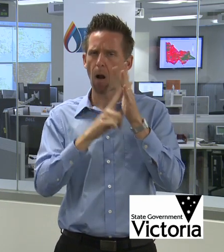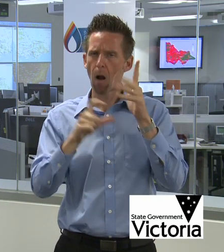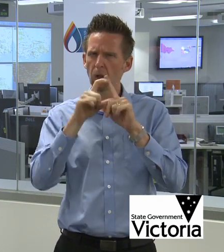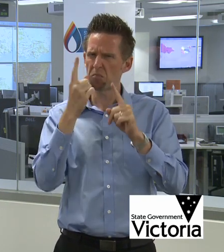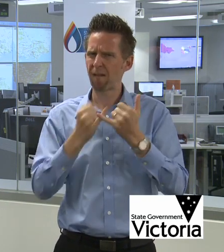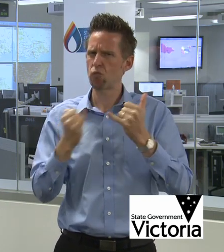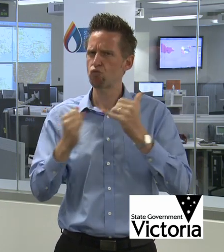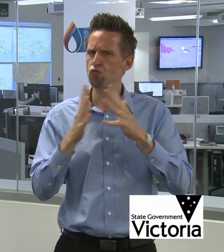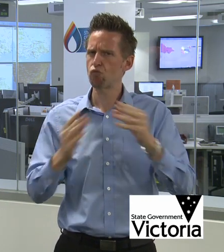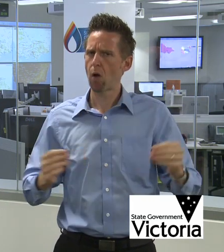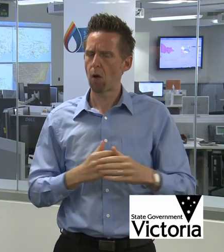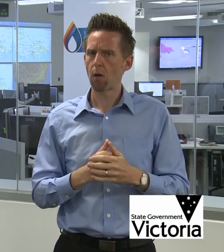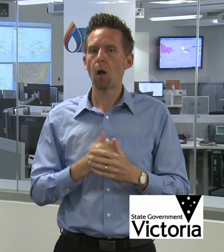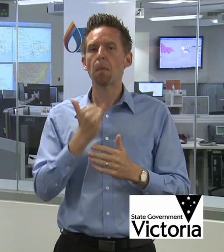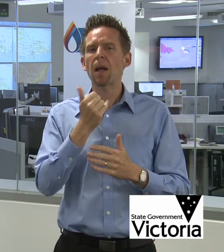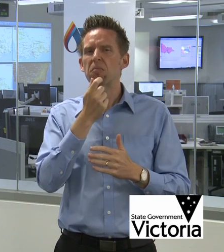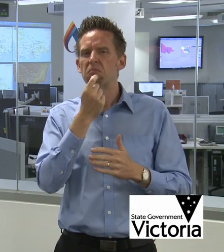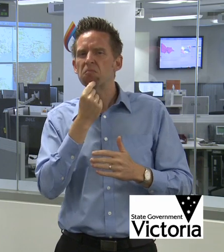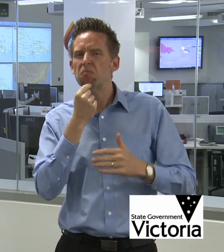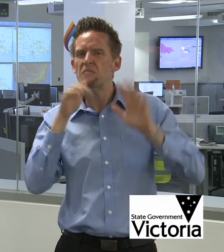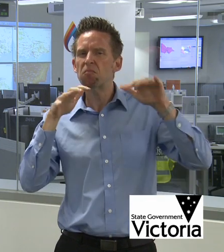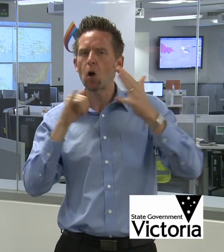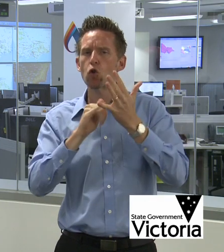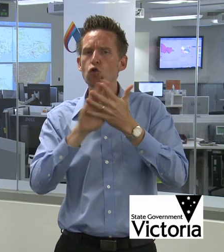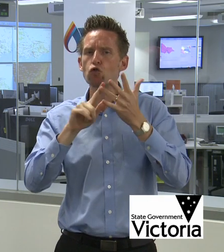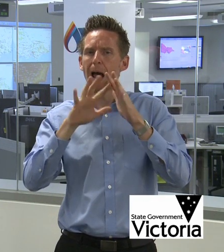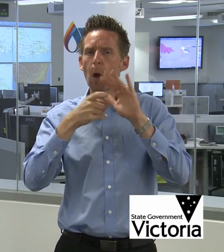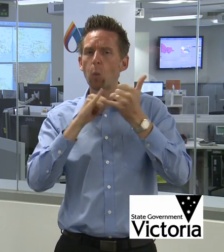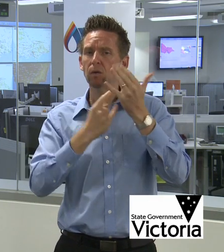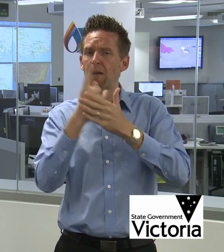There’s only a chance of showers across Victoria and those showers will have limited